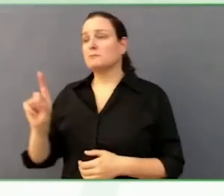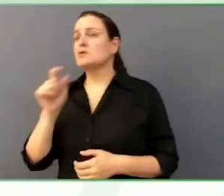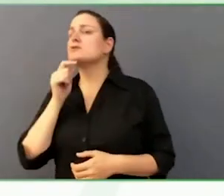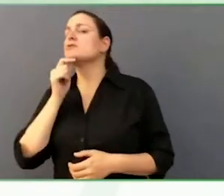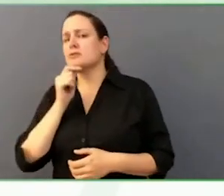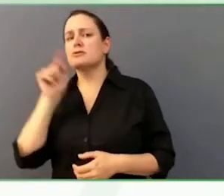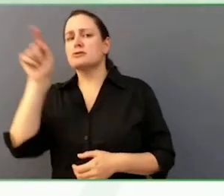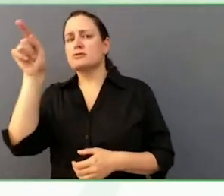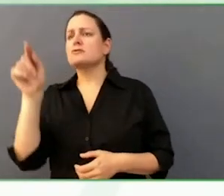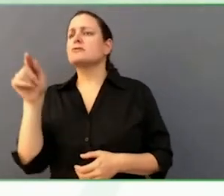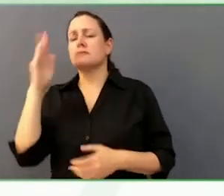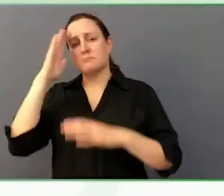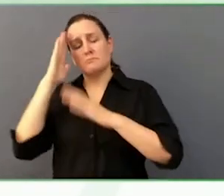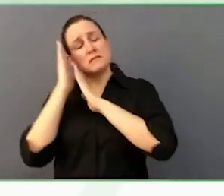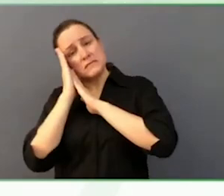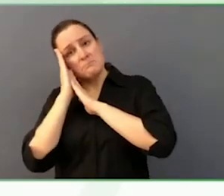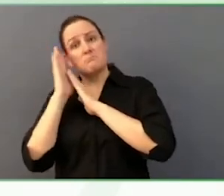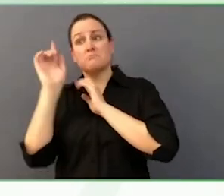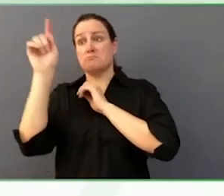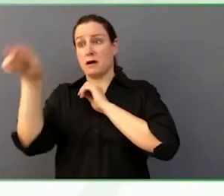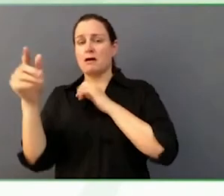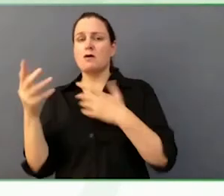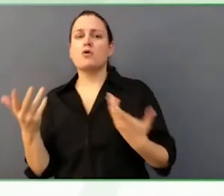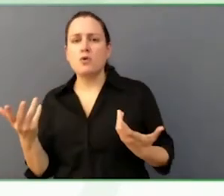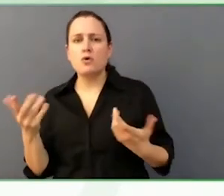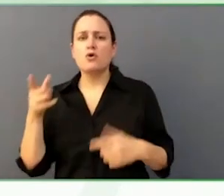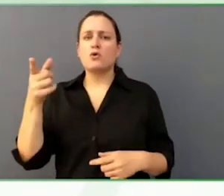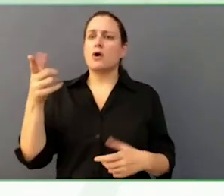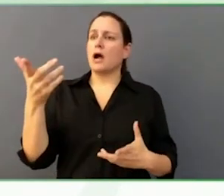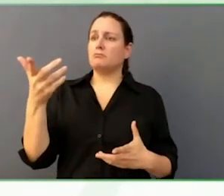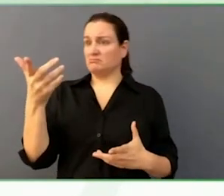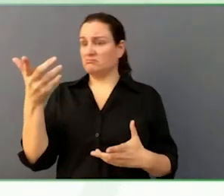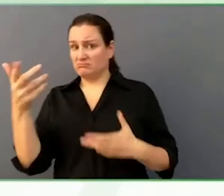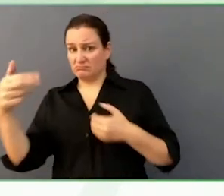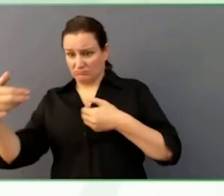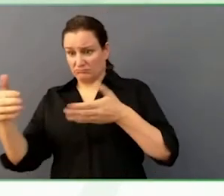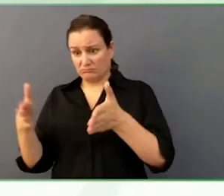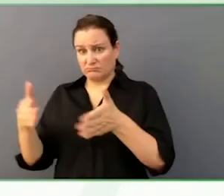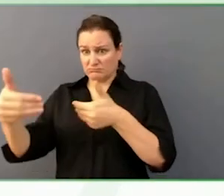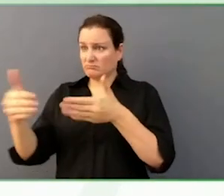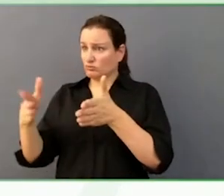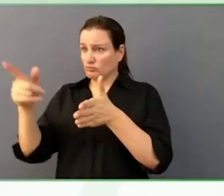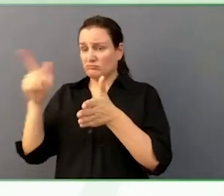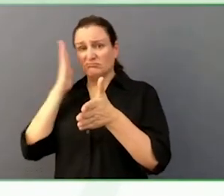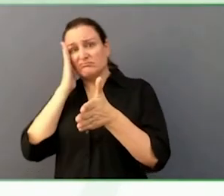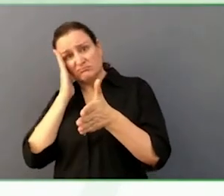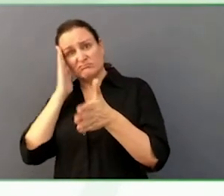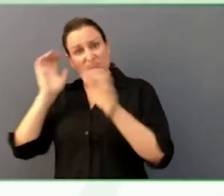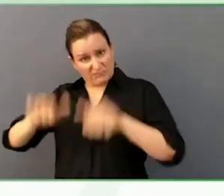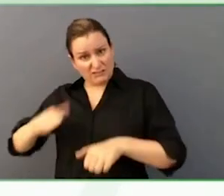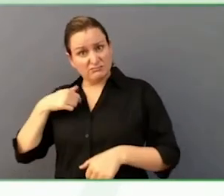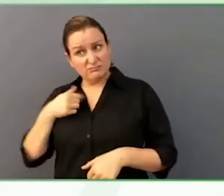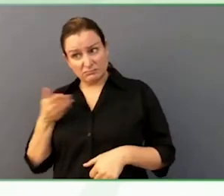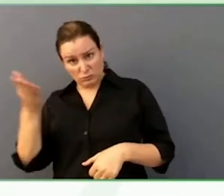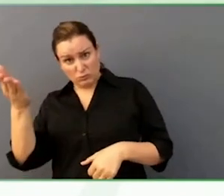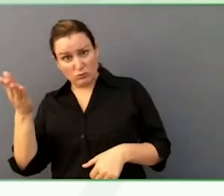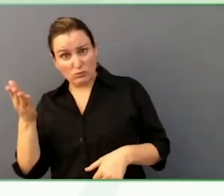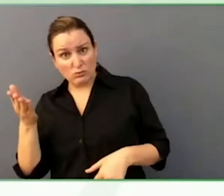Nick had to call, and say, when you say accessible, can my lift fit under the bed?